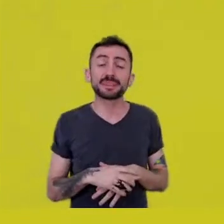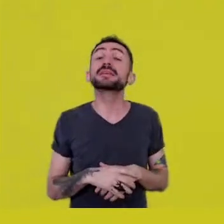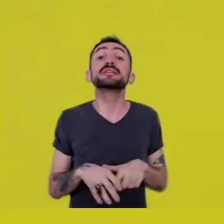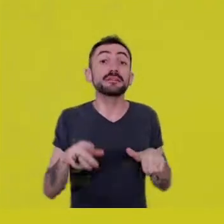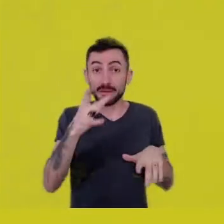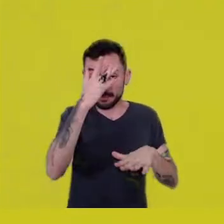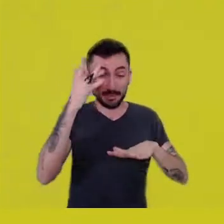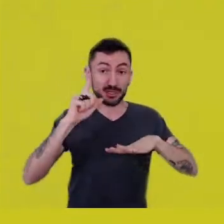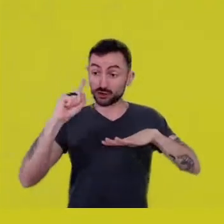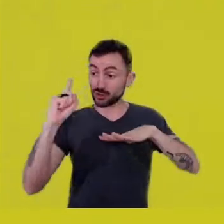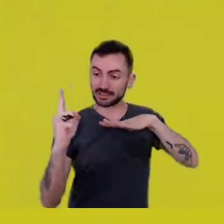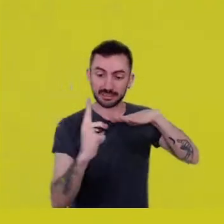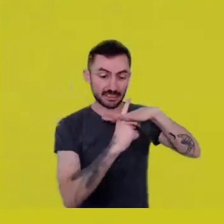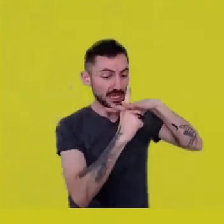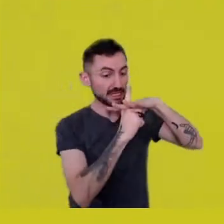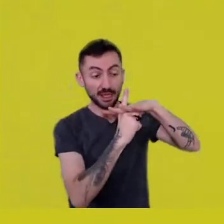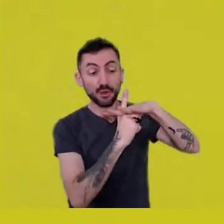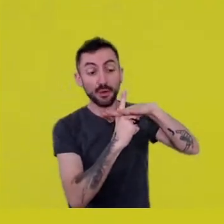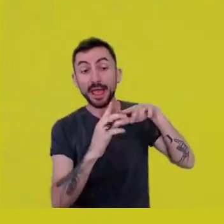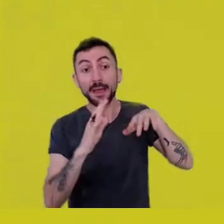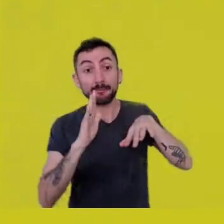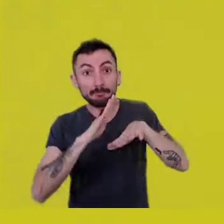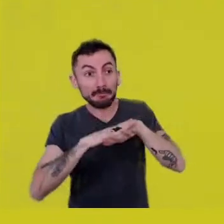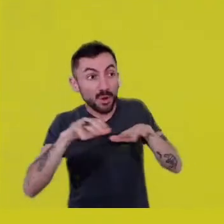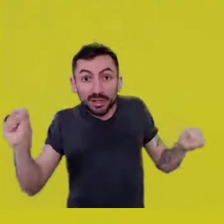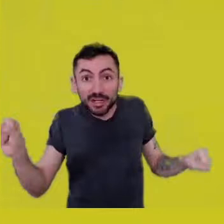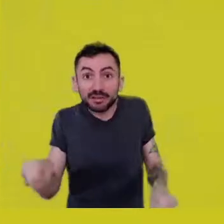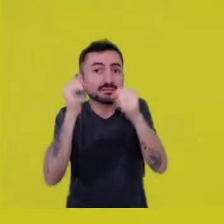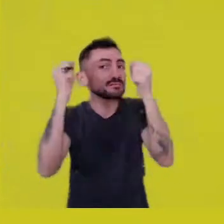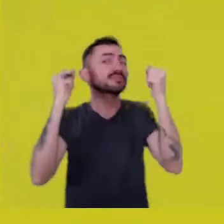We’re living a collapse of democracy in South America.